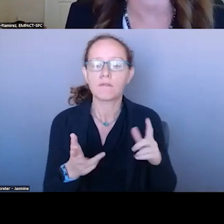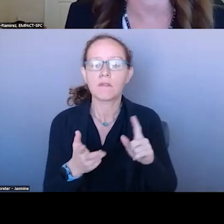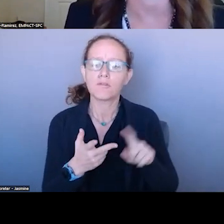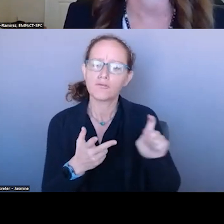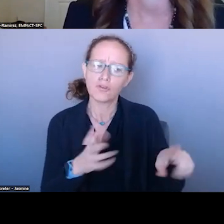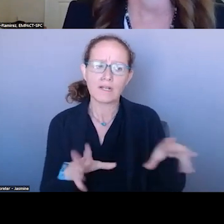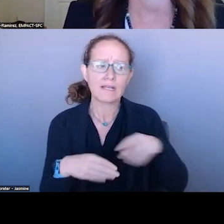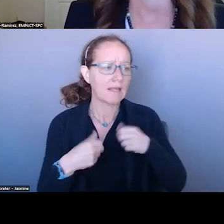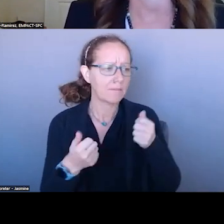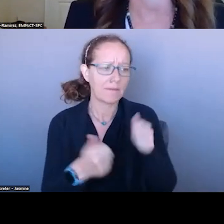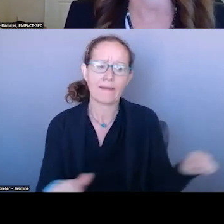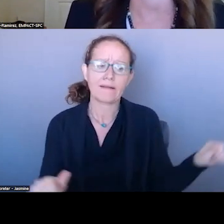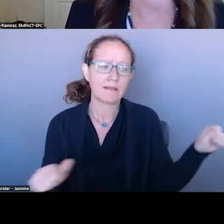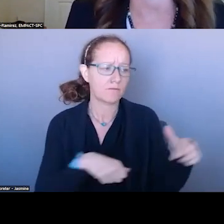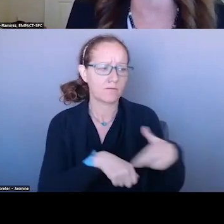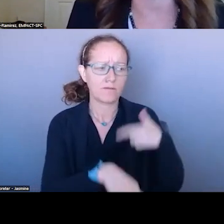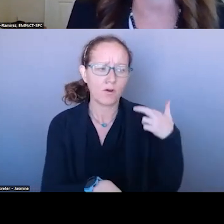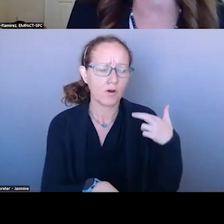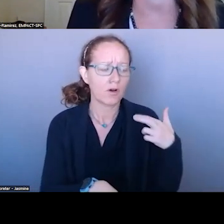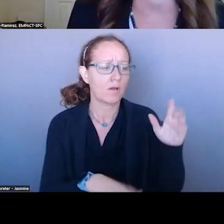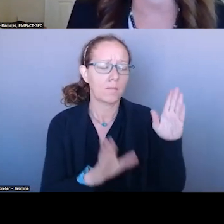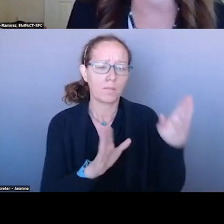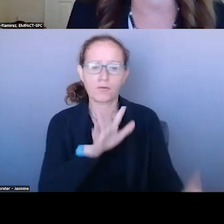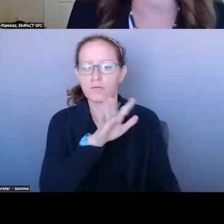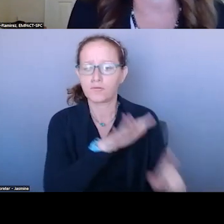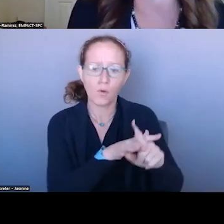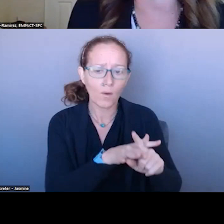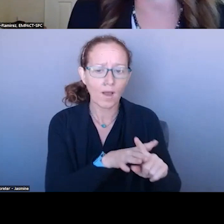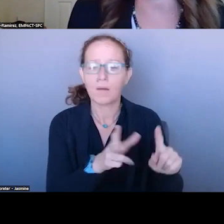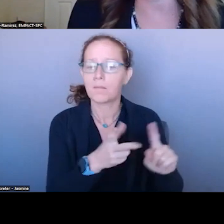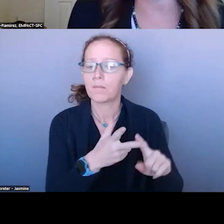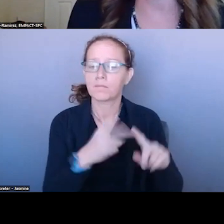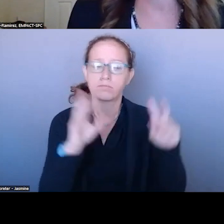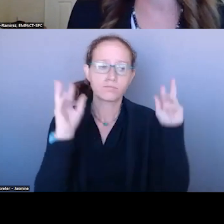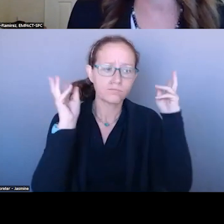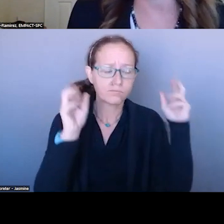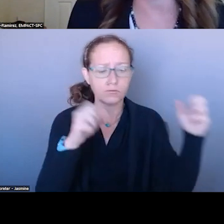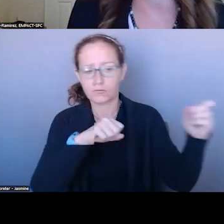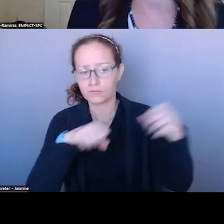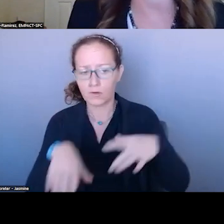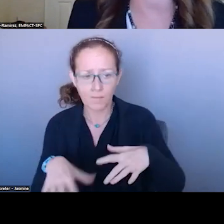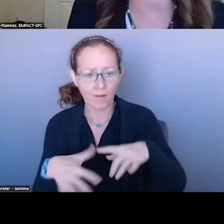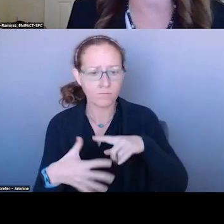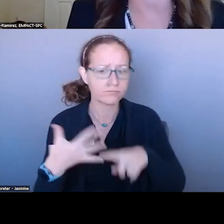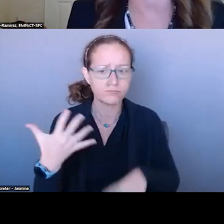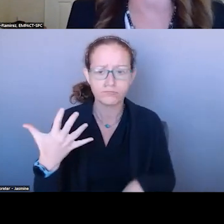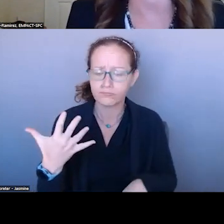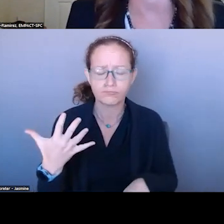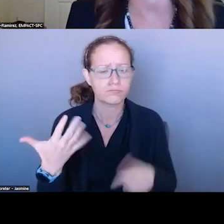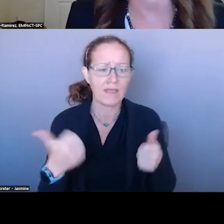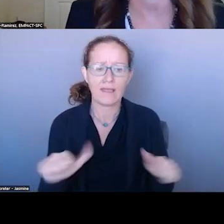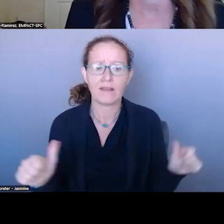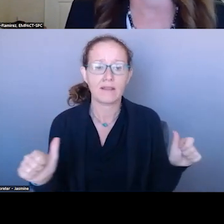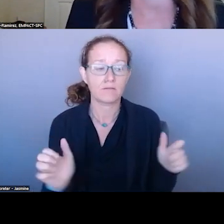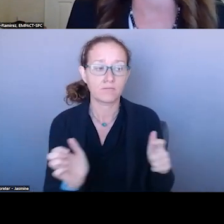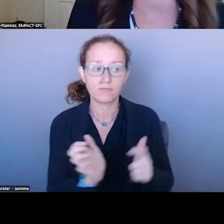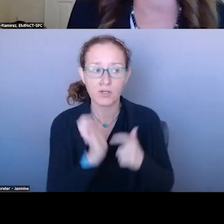MATTER. THEY SHOULD NOT REQUIRE MEDICAL CLEAR ENS FIRST, BUT